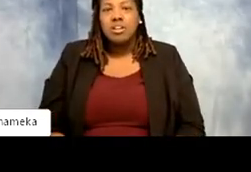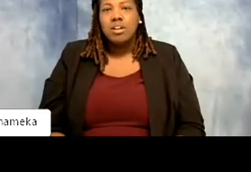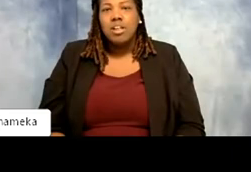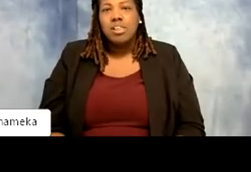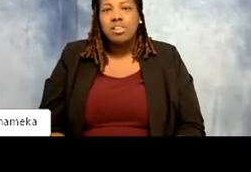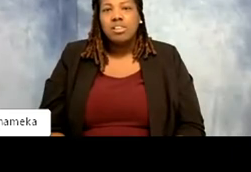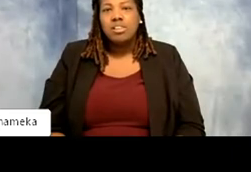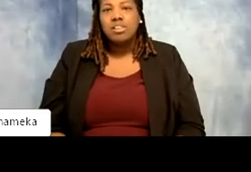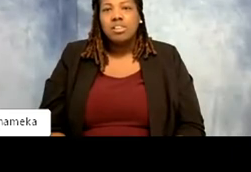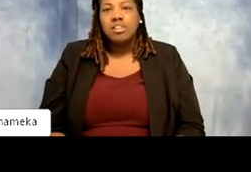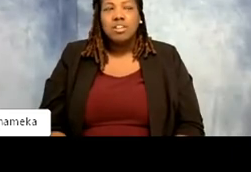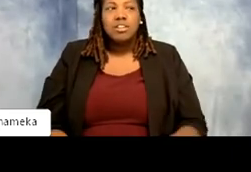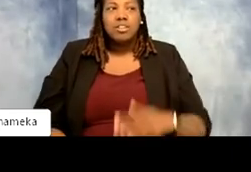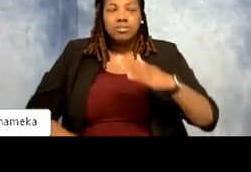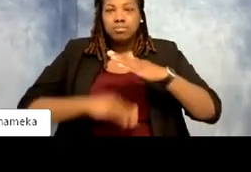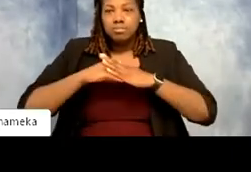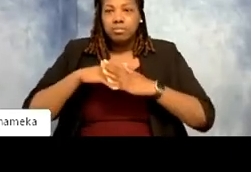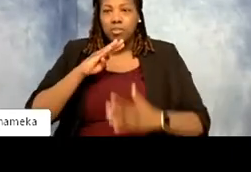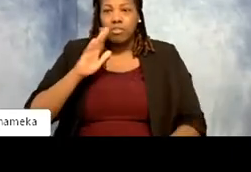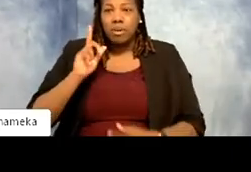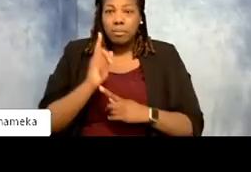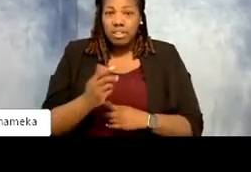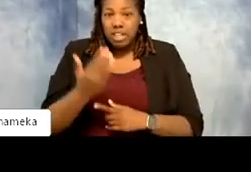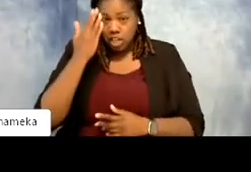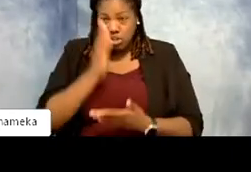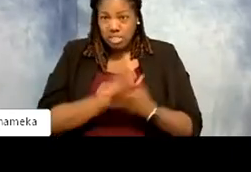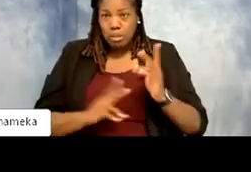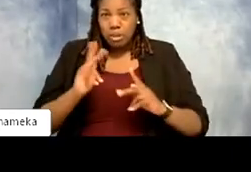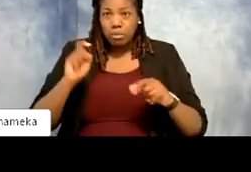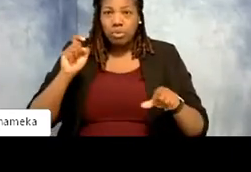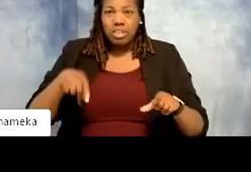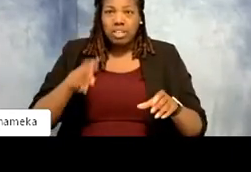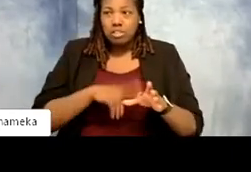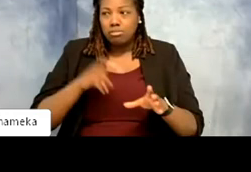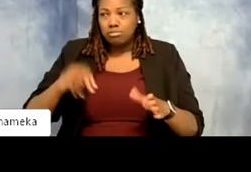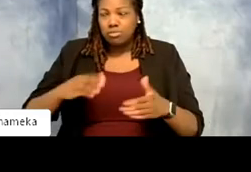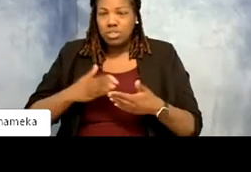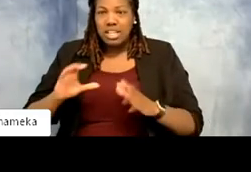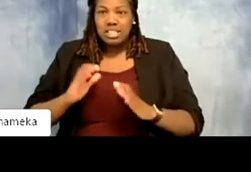reached our 45 minutes and I know some folks might need to fly to their next class, but I am going to